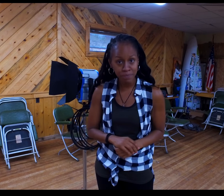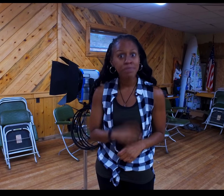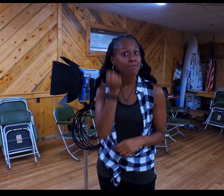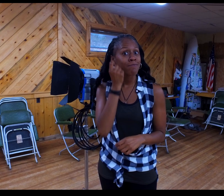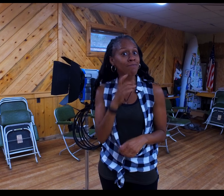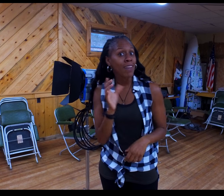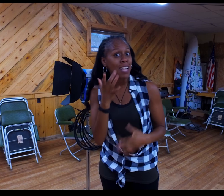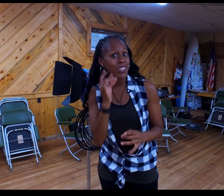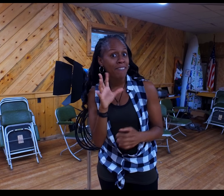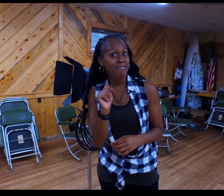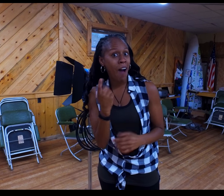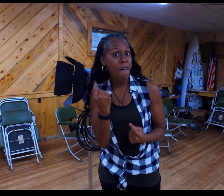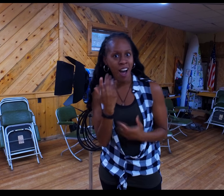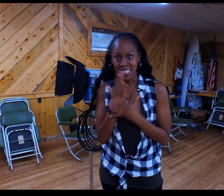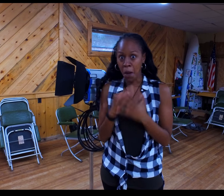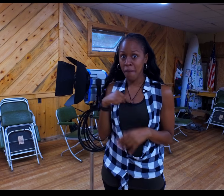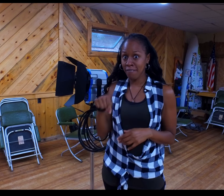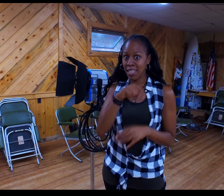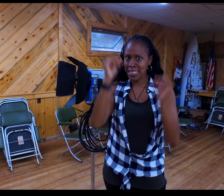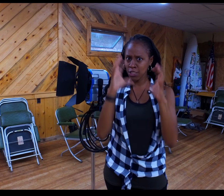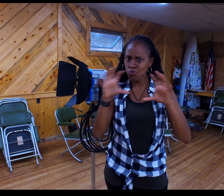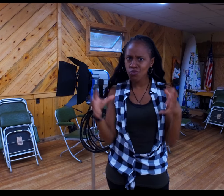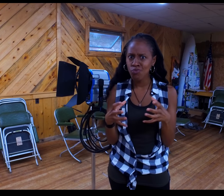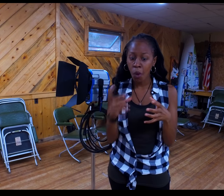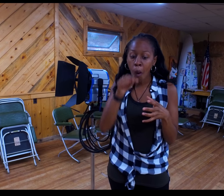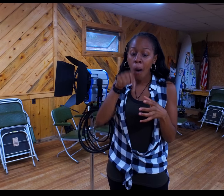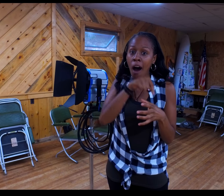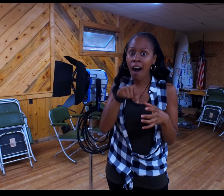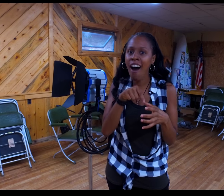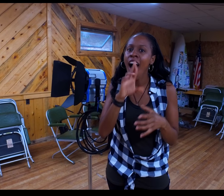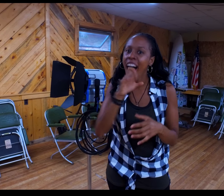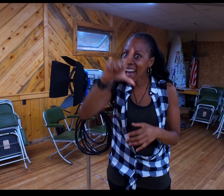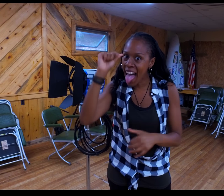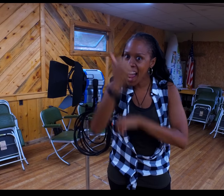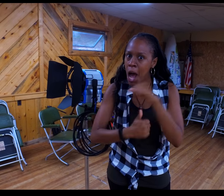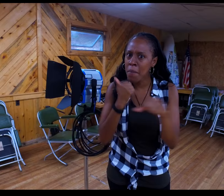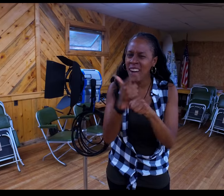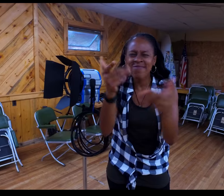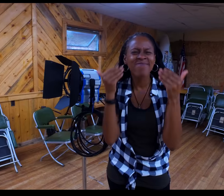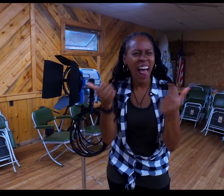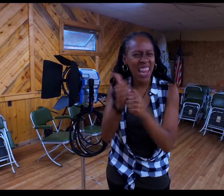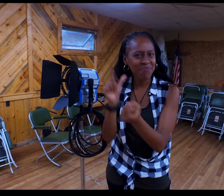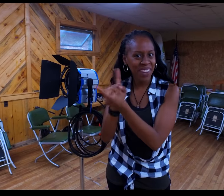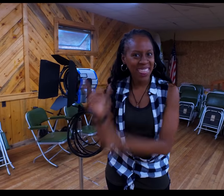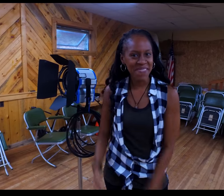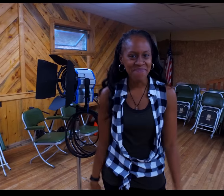Here’s an interesting fact about the group of teachers some of us are Gallaudet alumni! Let’s meet them!